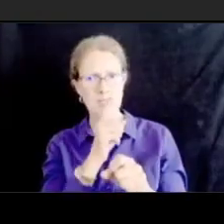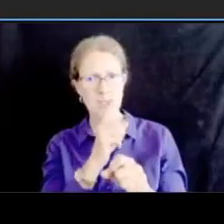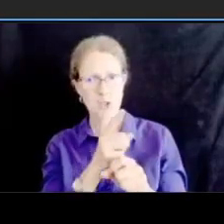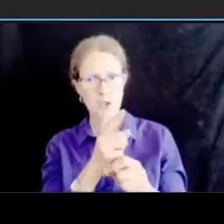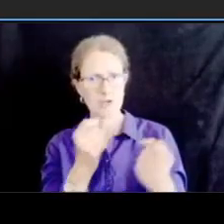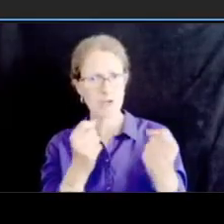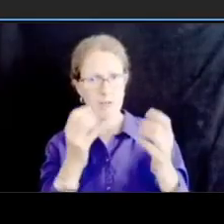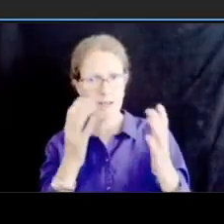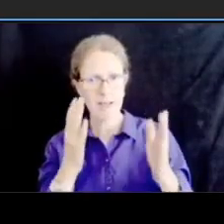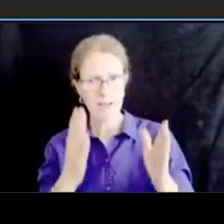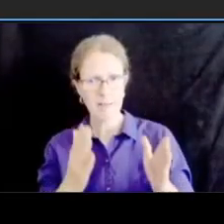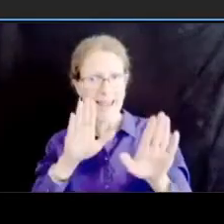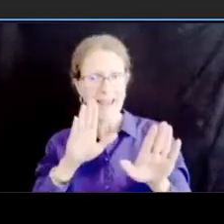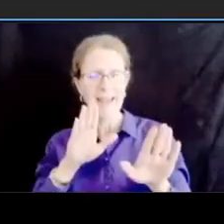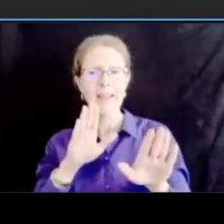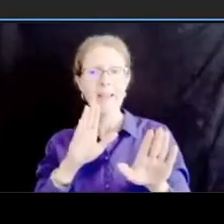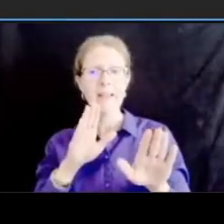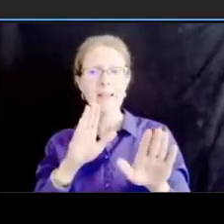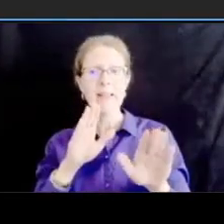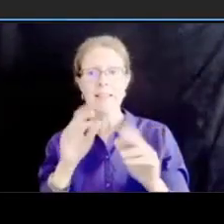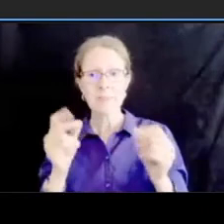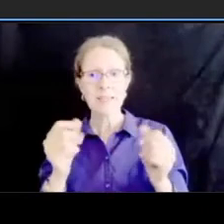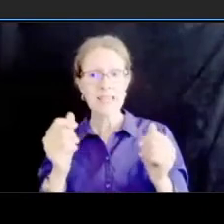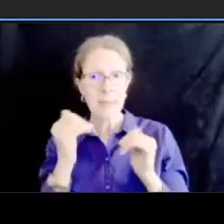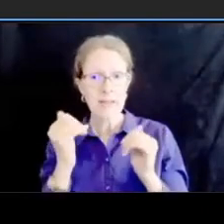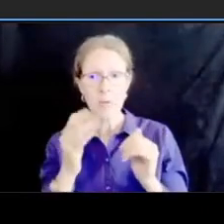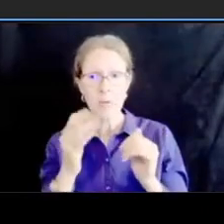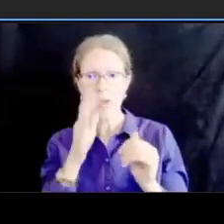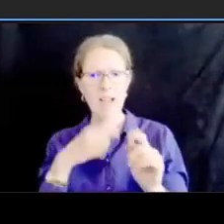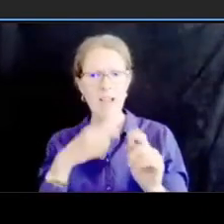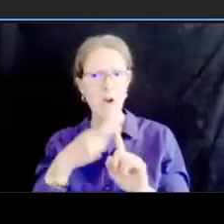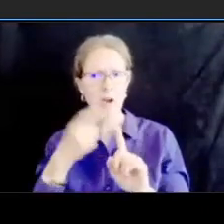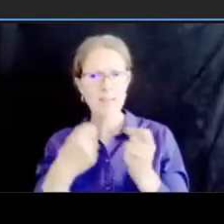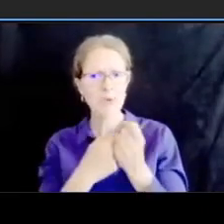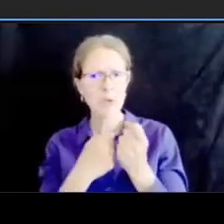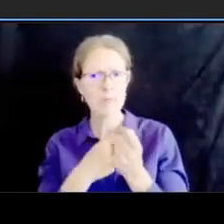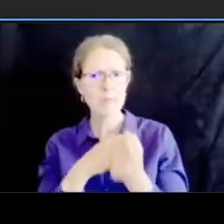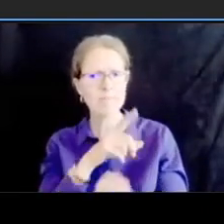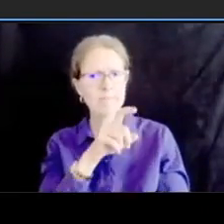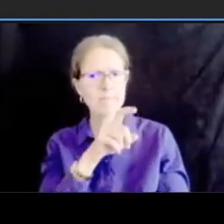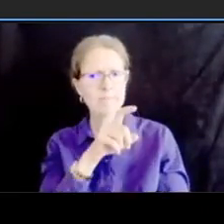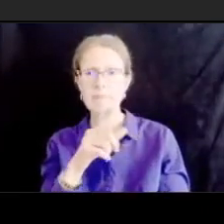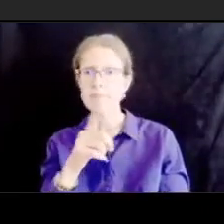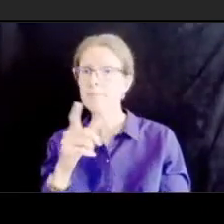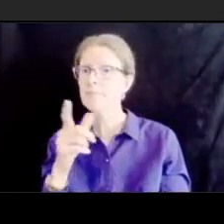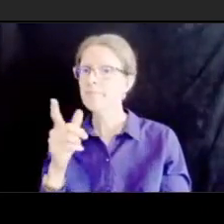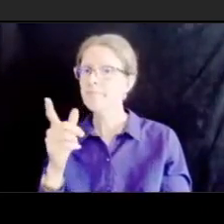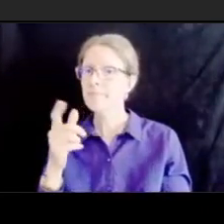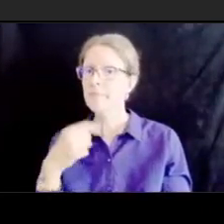we would like to see automated enforcement as part of the project uh i think another uh participant